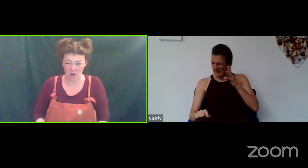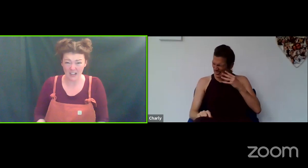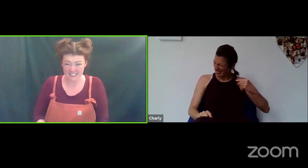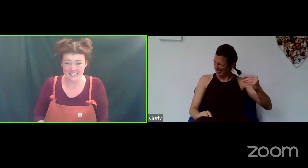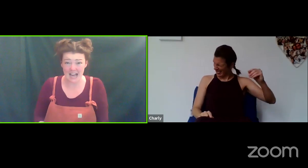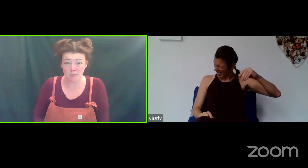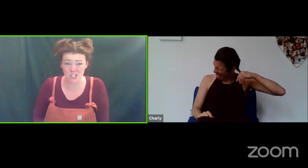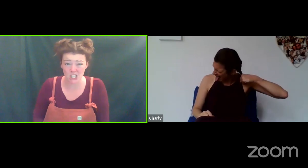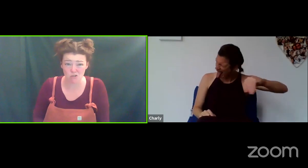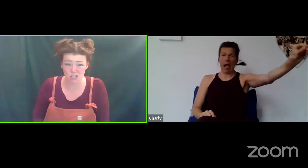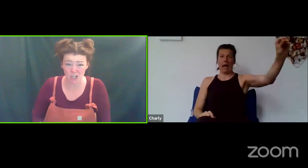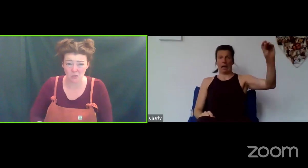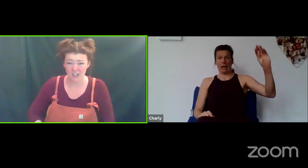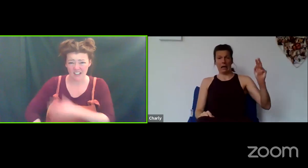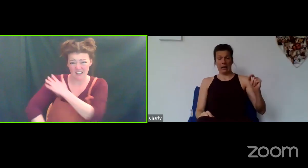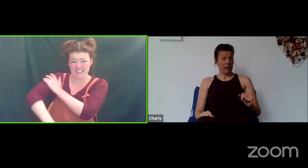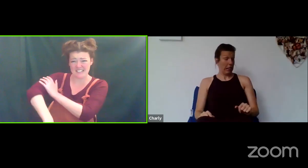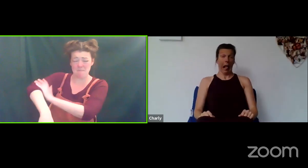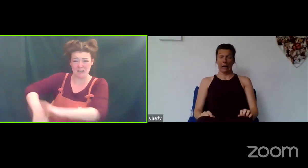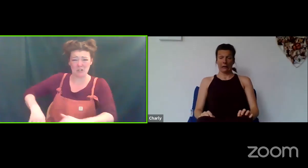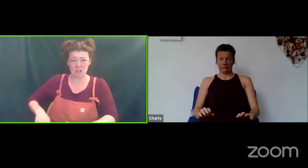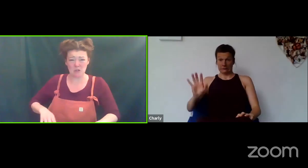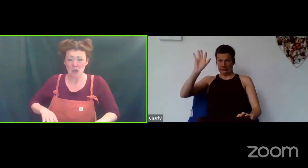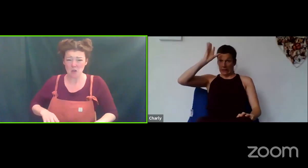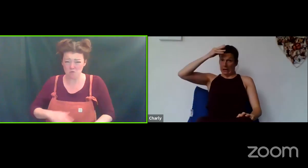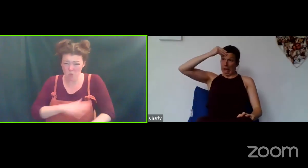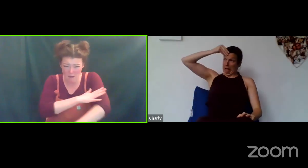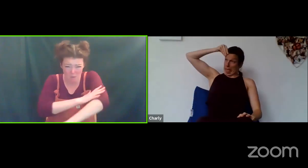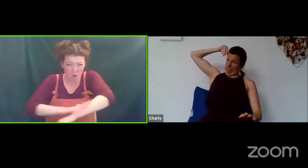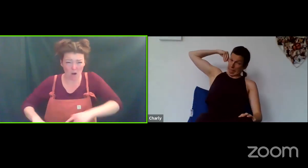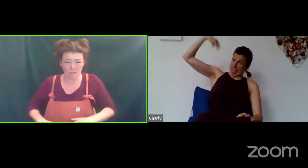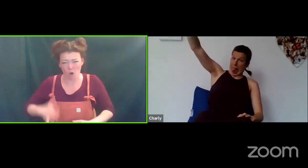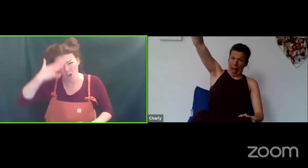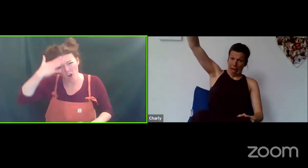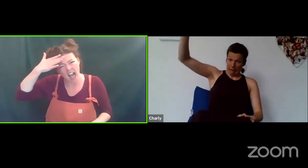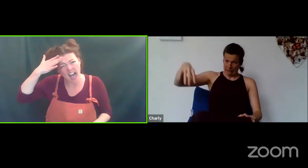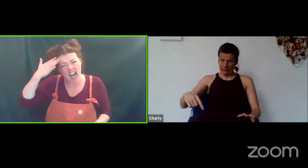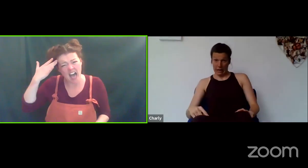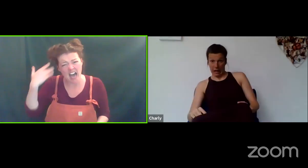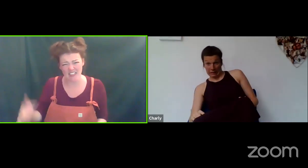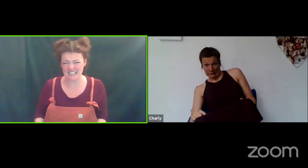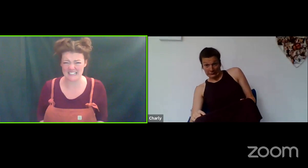did it happen to you too? That's it! Make sure you wipe it all off you... off your hair... that's it...